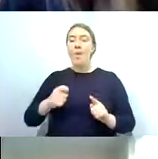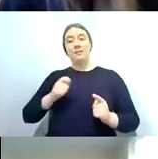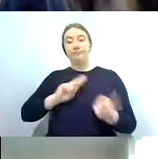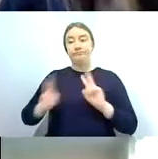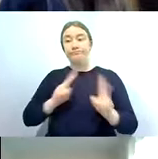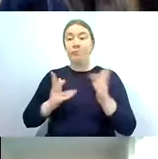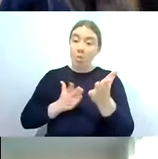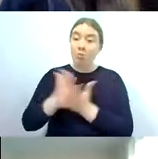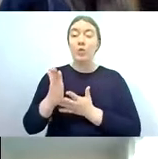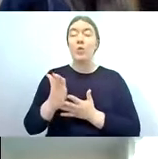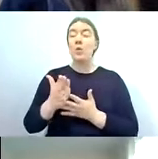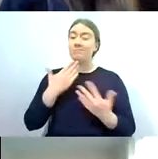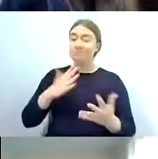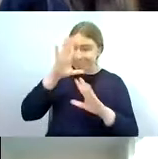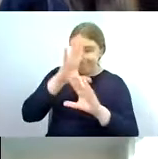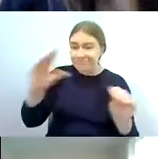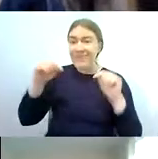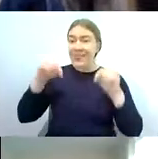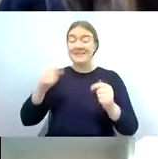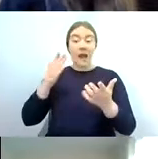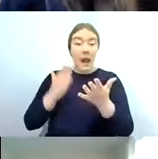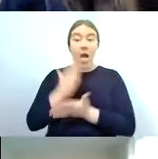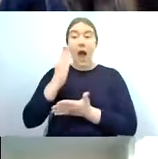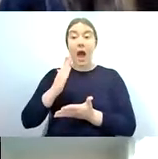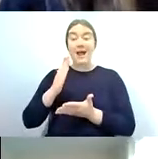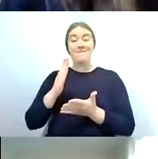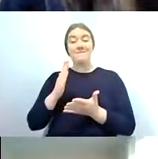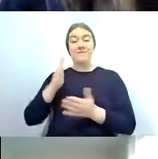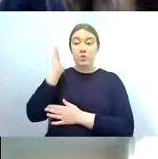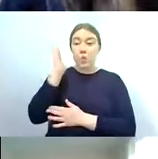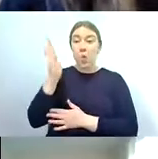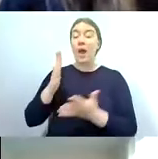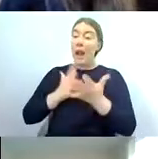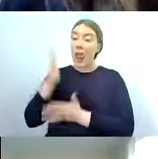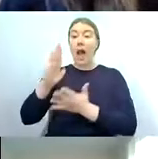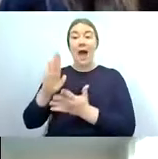that this is a live um a live talk with live interpretation and is not a direct translation